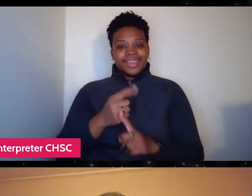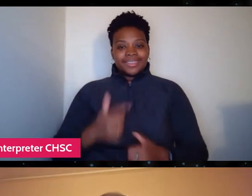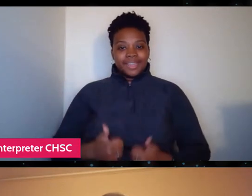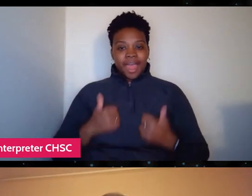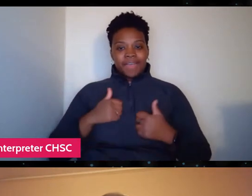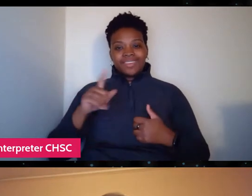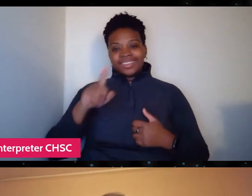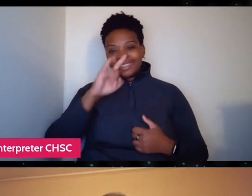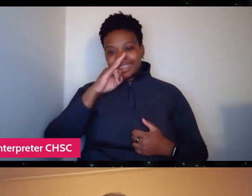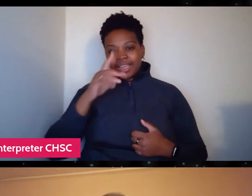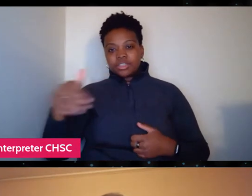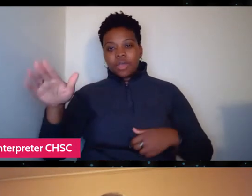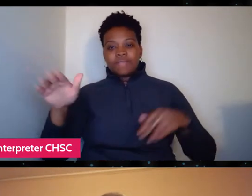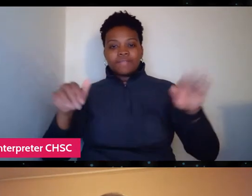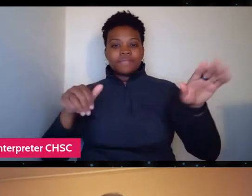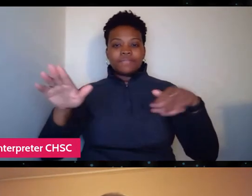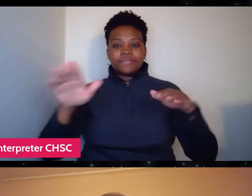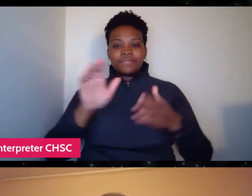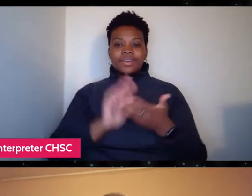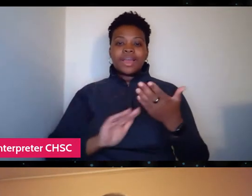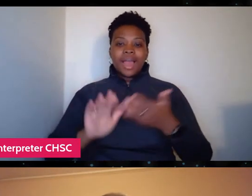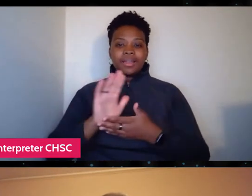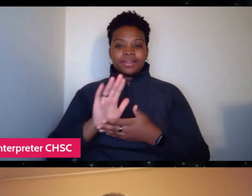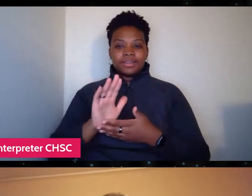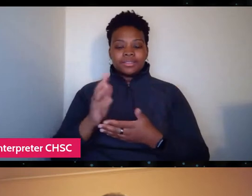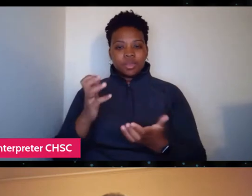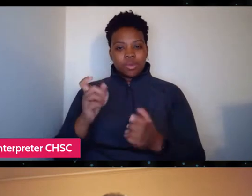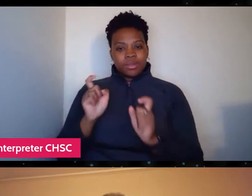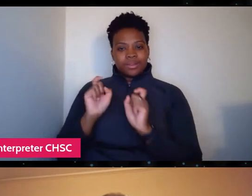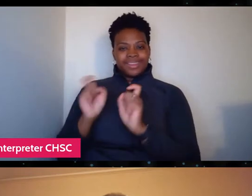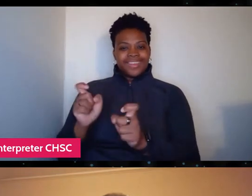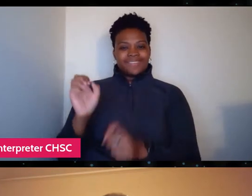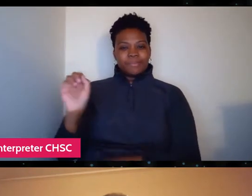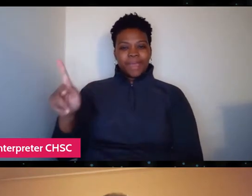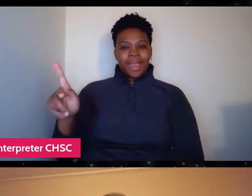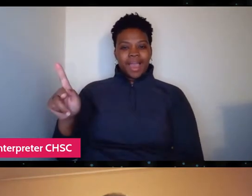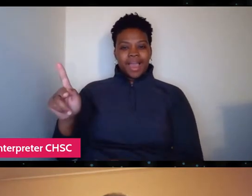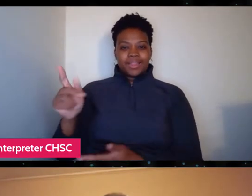and he wants to do so it's really give back. And it's really touching story.